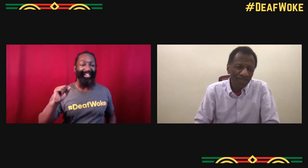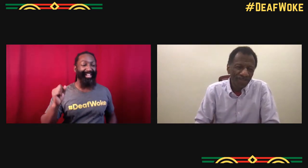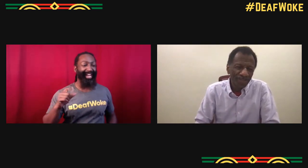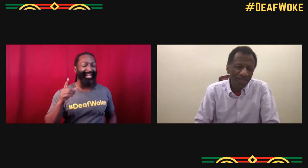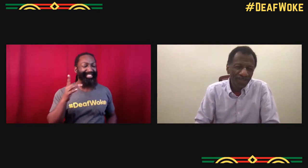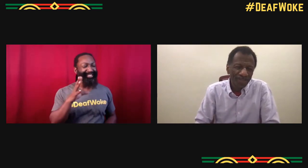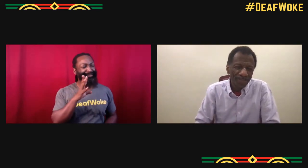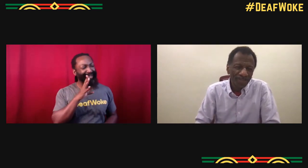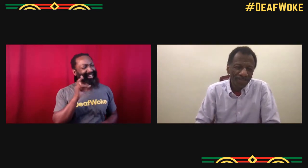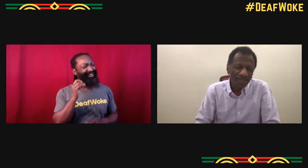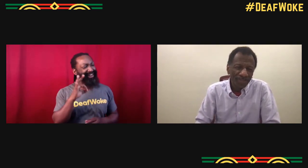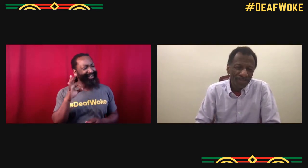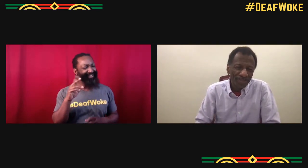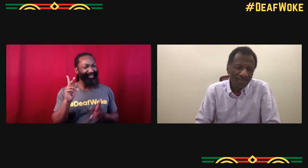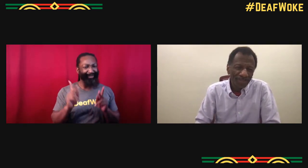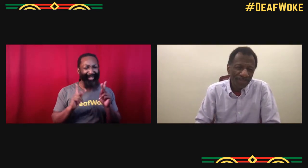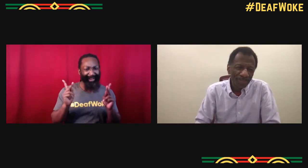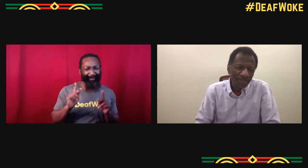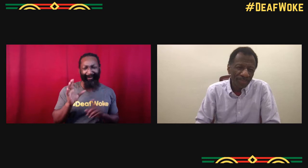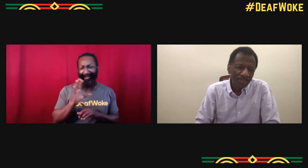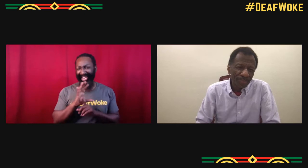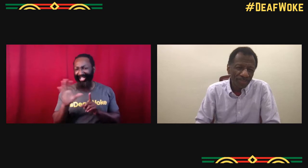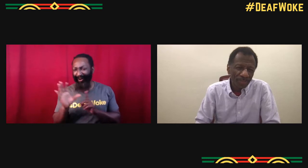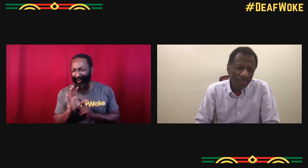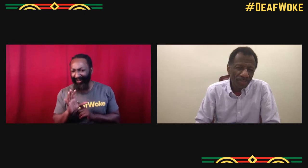That's how it'll become a reality for all. It's just spreading that love.